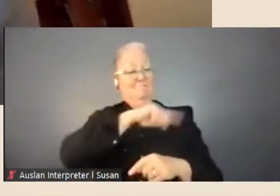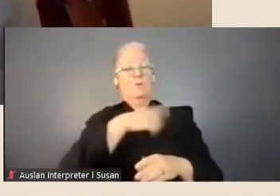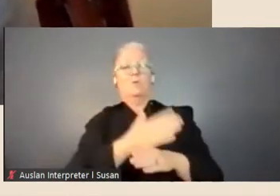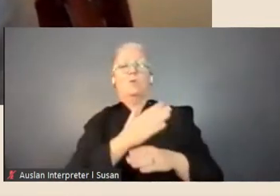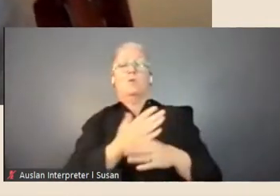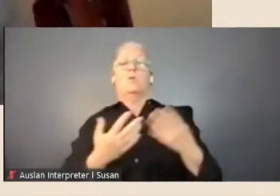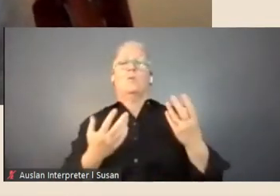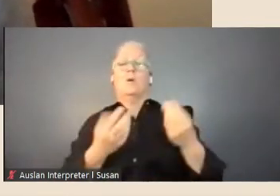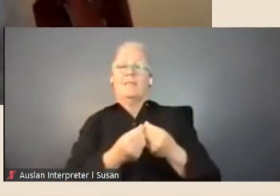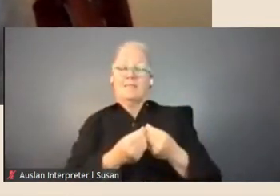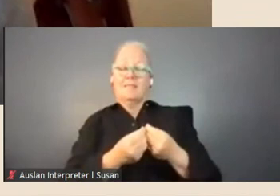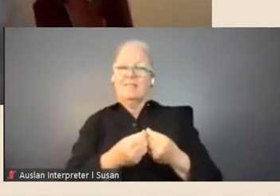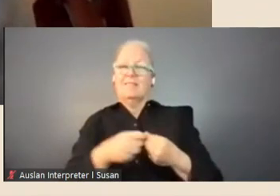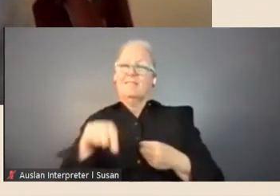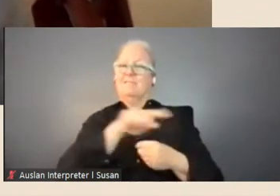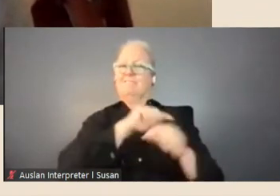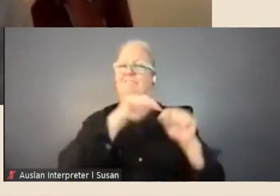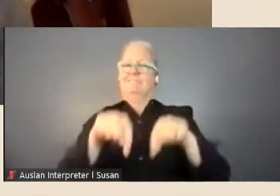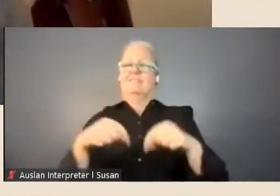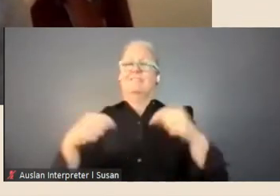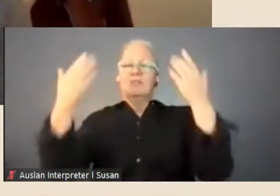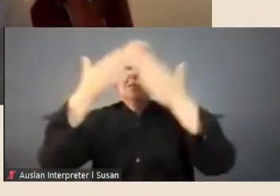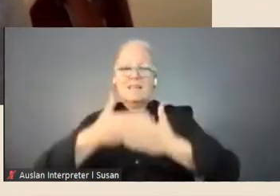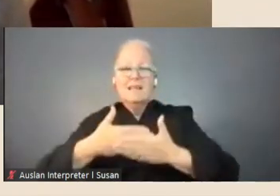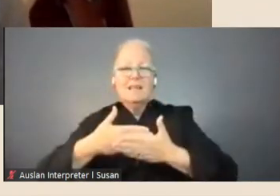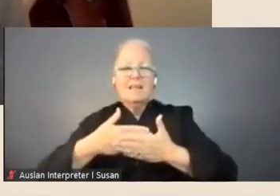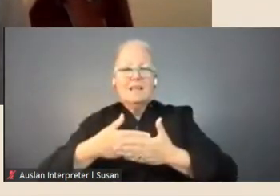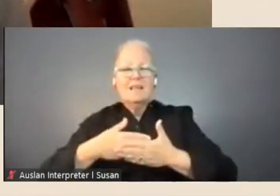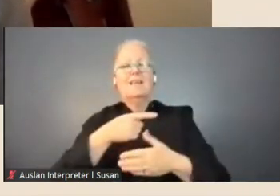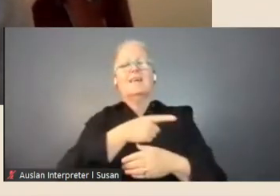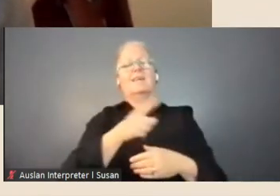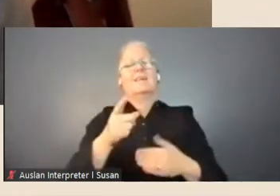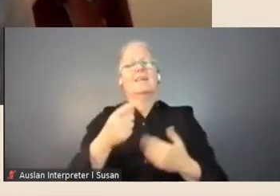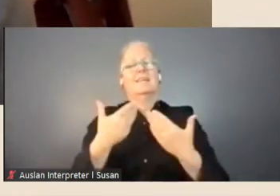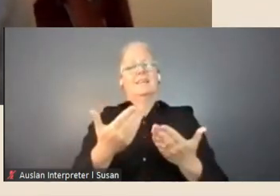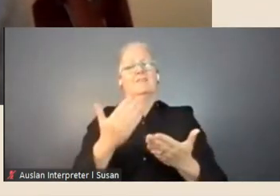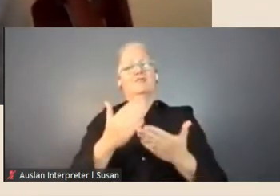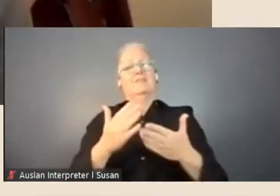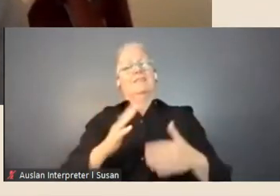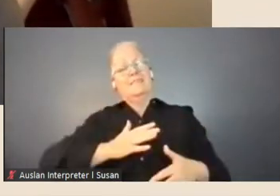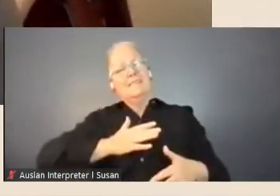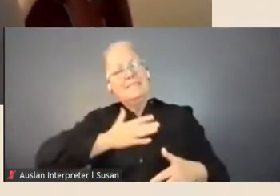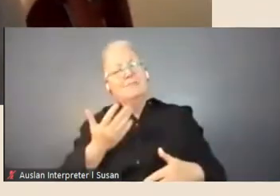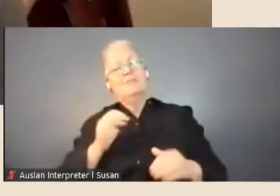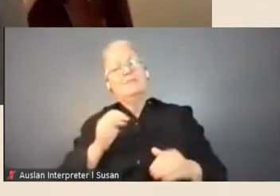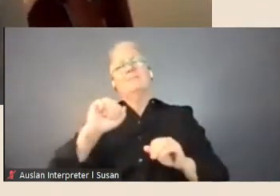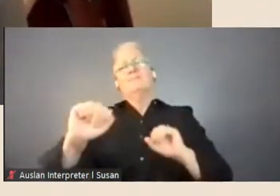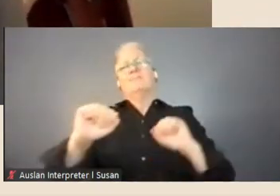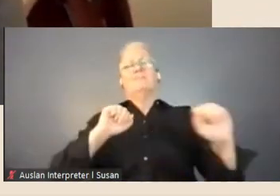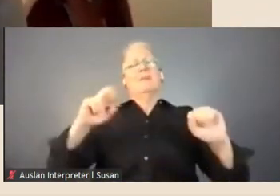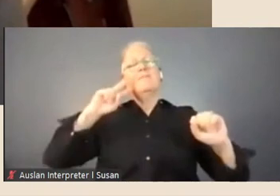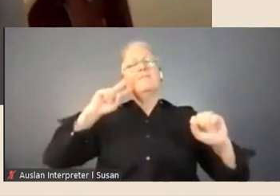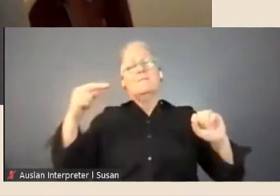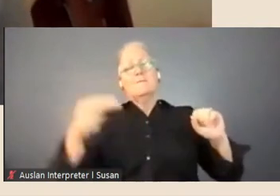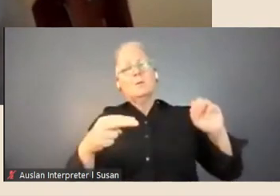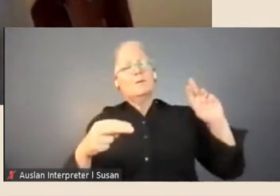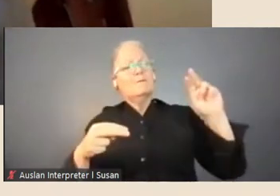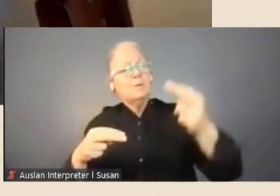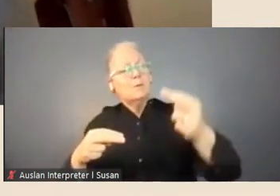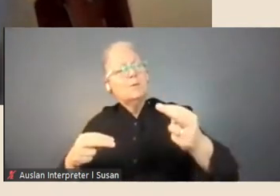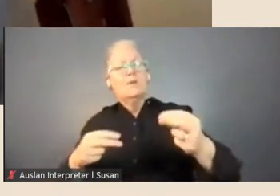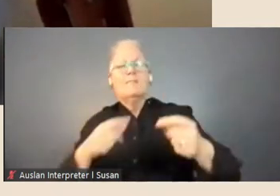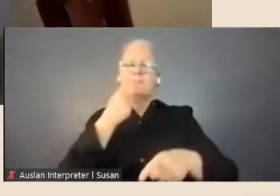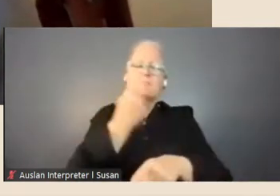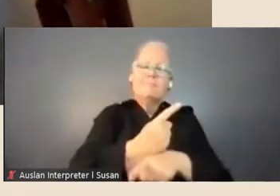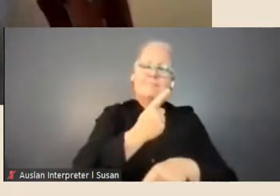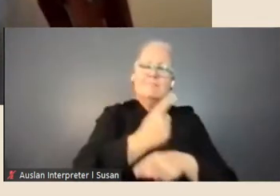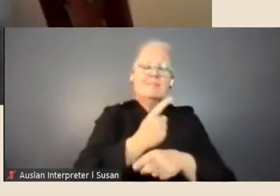to provide such an interesting and valuable range of perspectives on what is a really varied and dynamic and complex program that